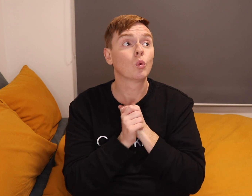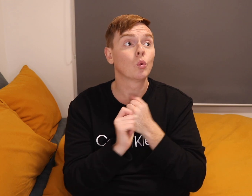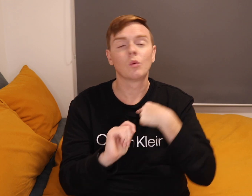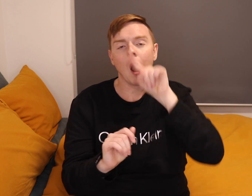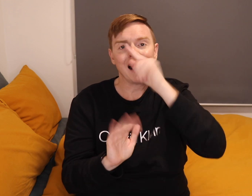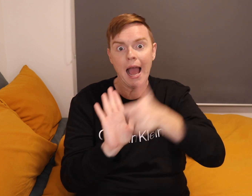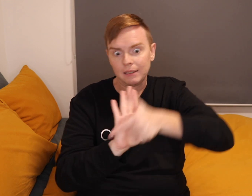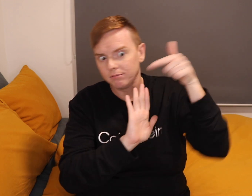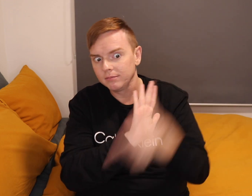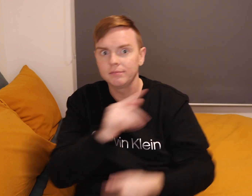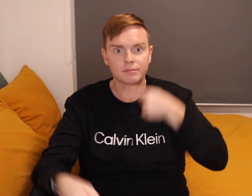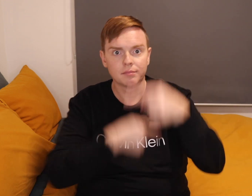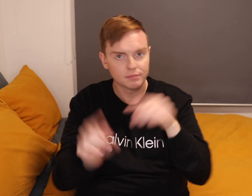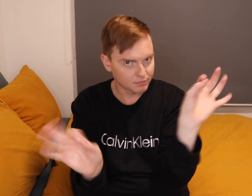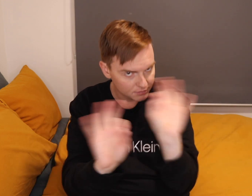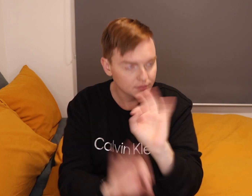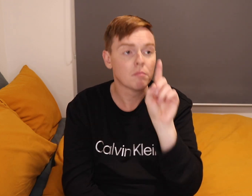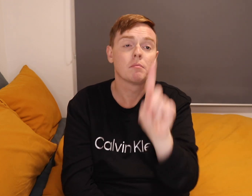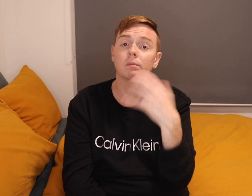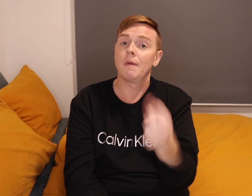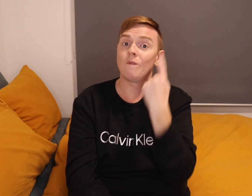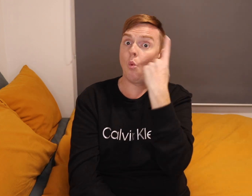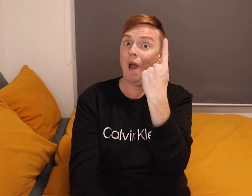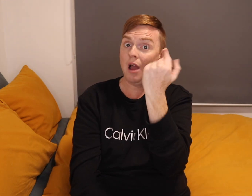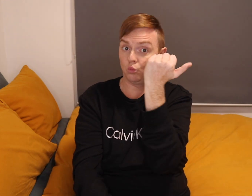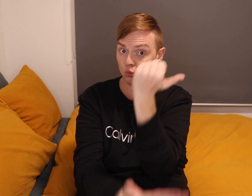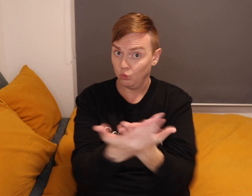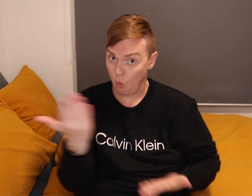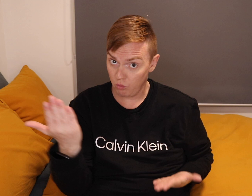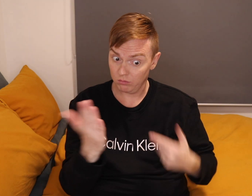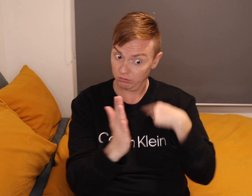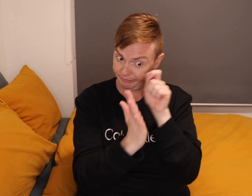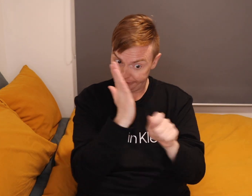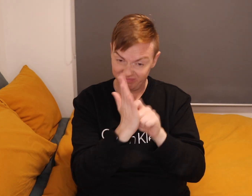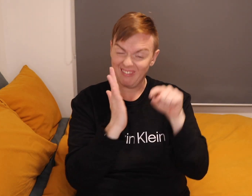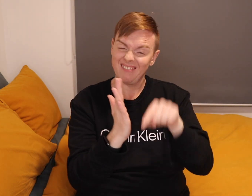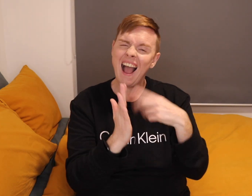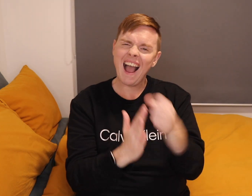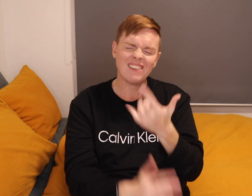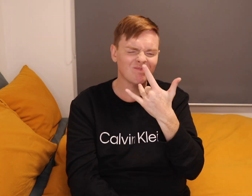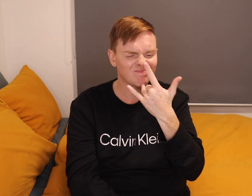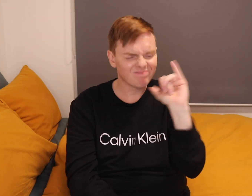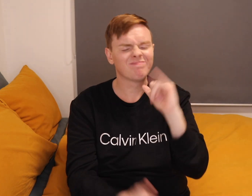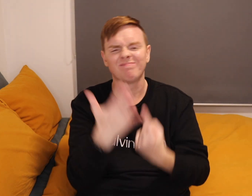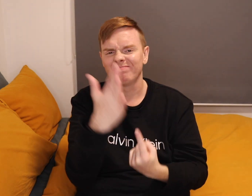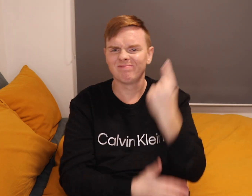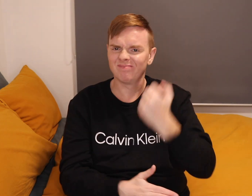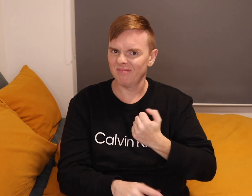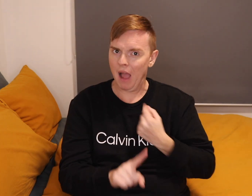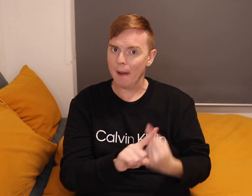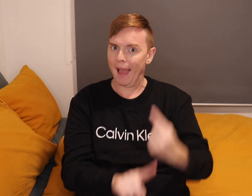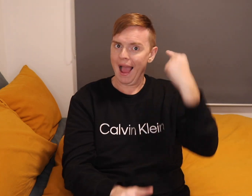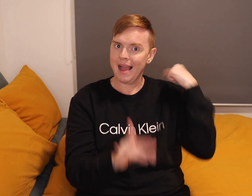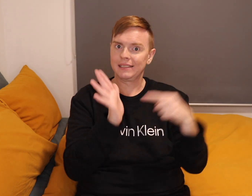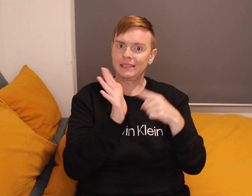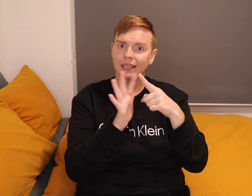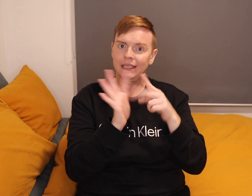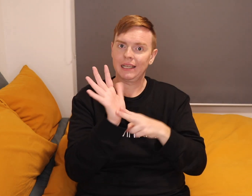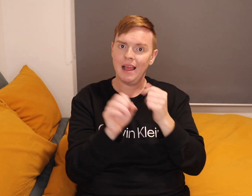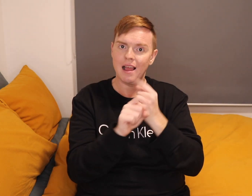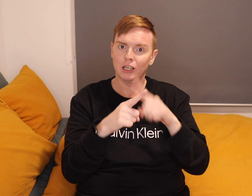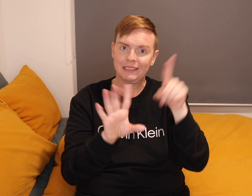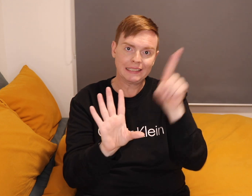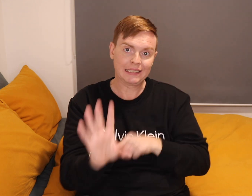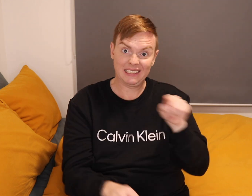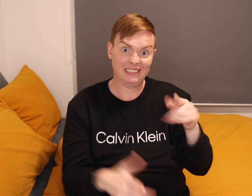There's one story that had an unfortunate happened to me in the past in my teen years,